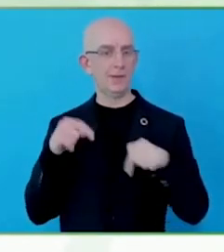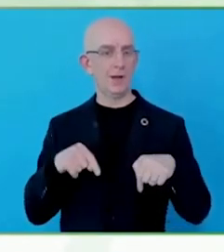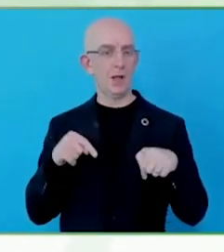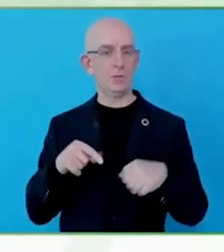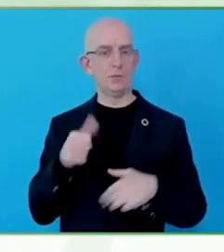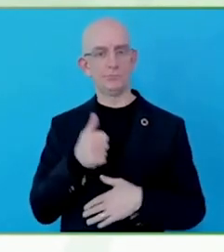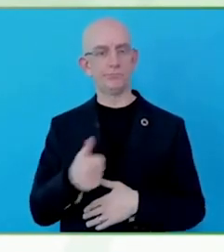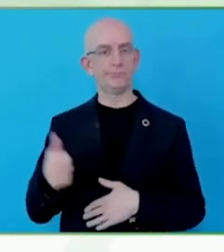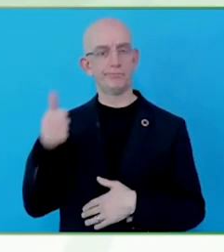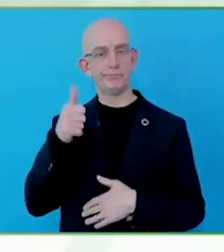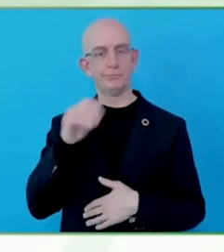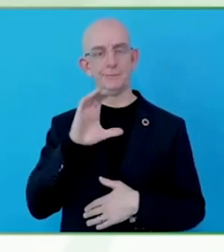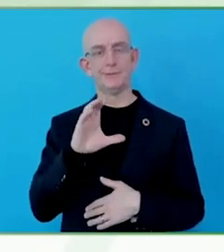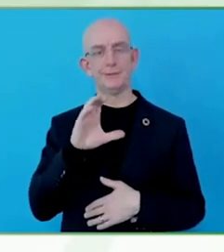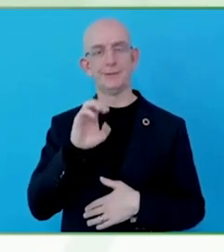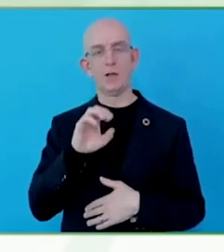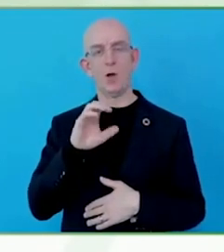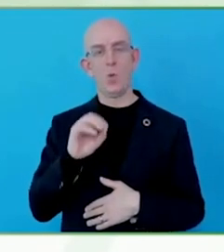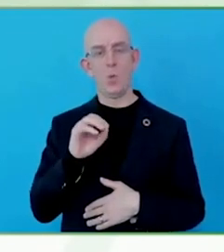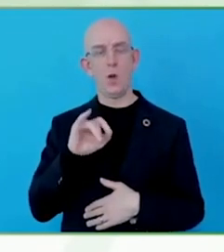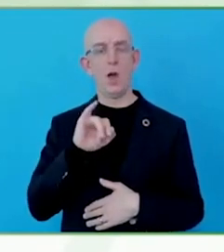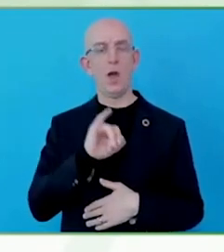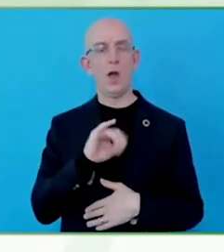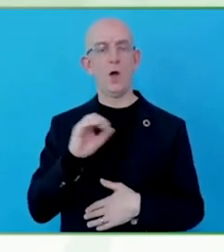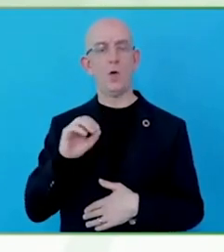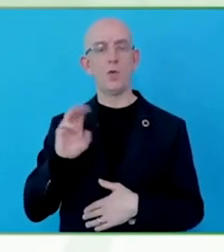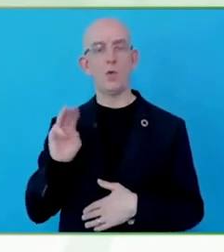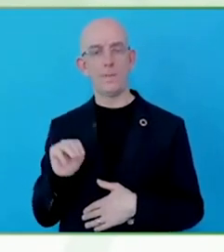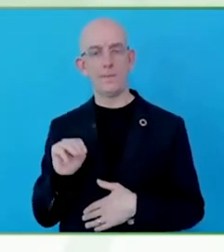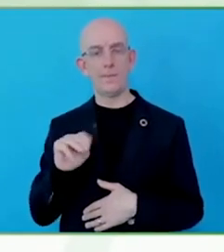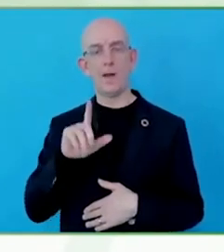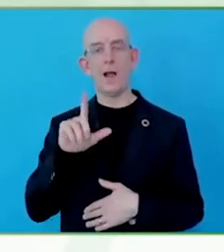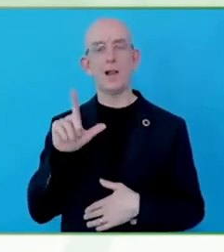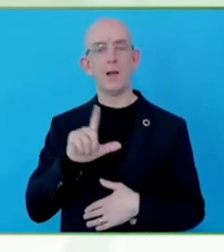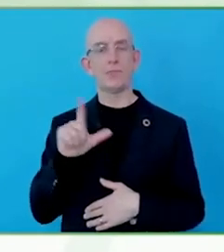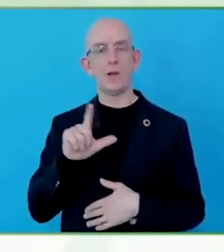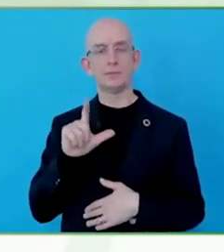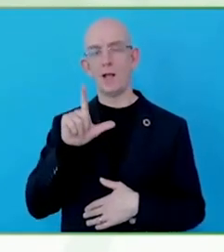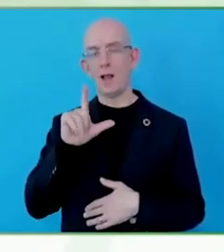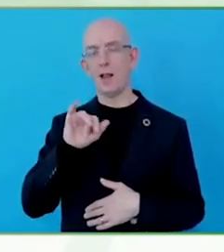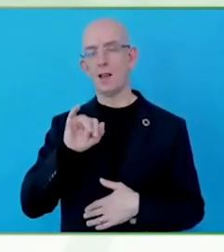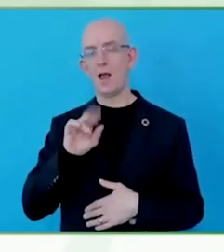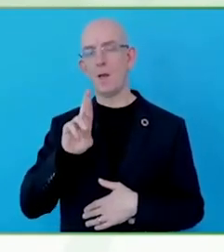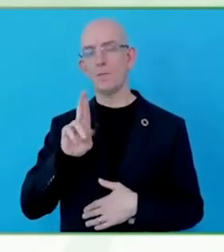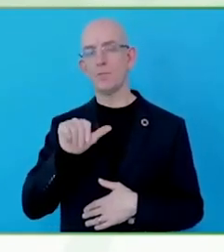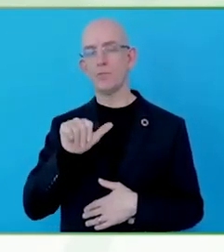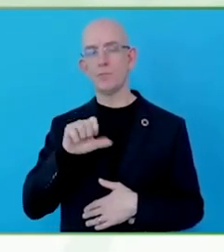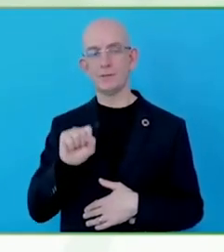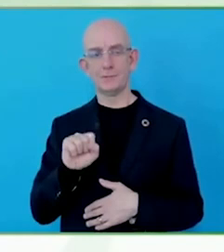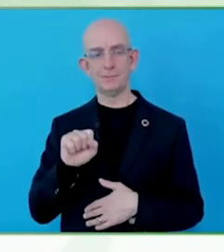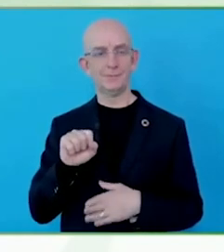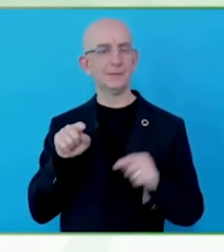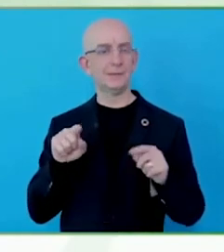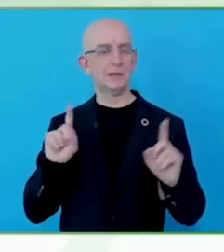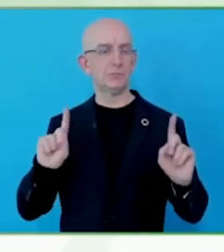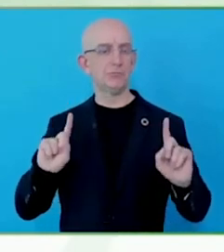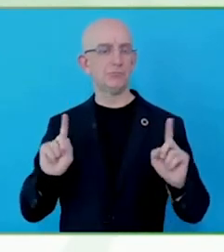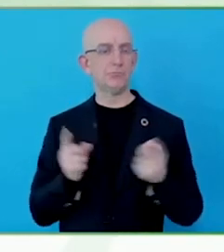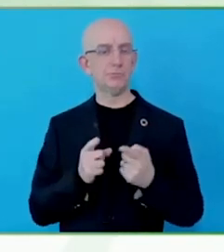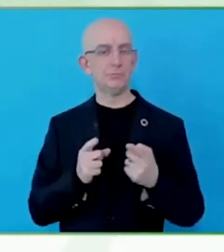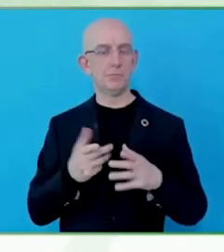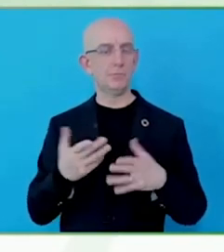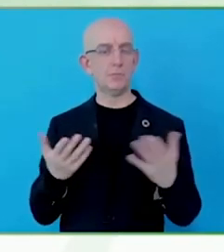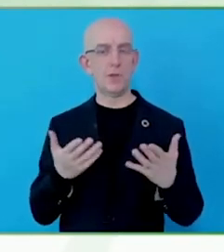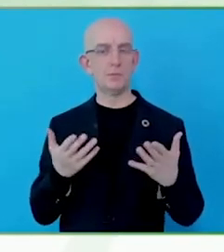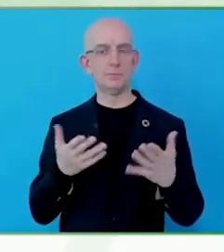ICOM is a platform which fosters communication with the deaf